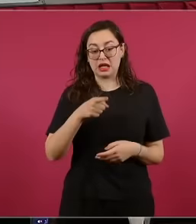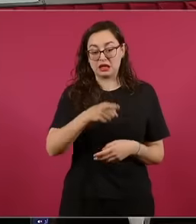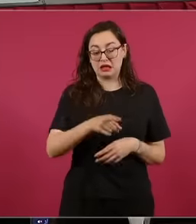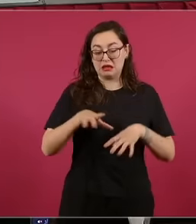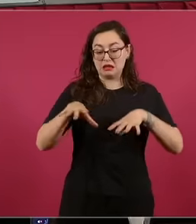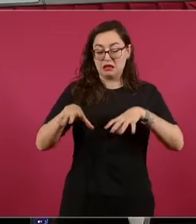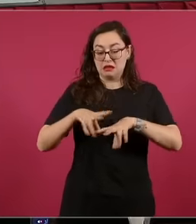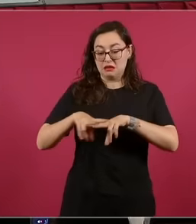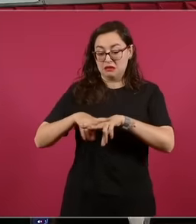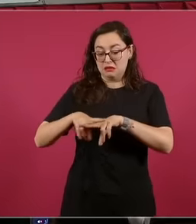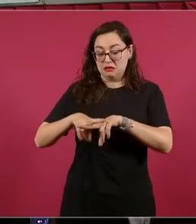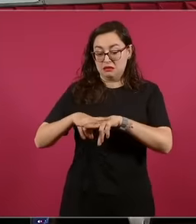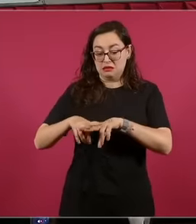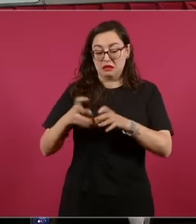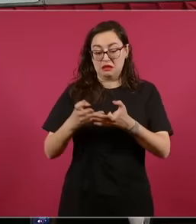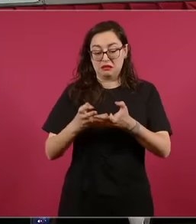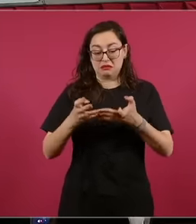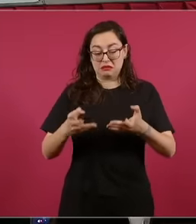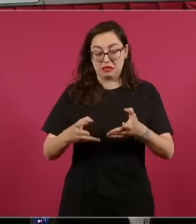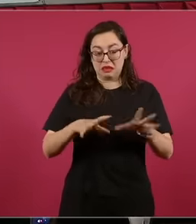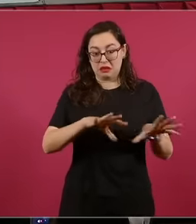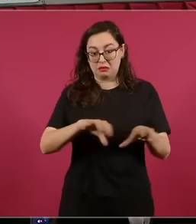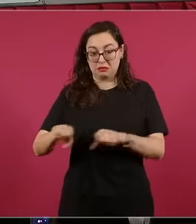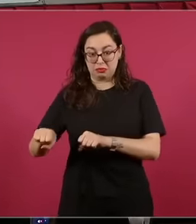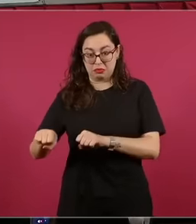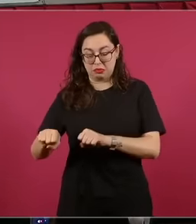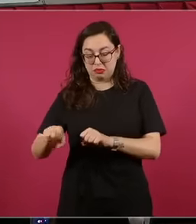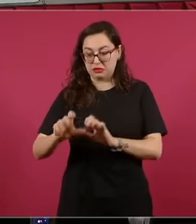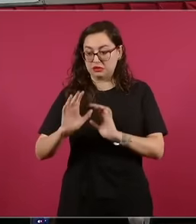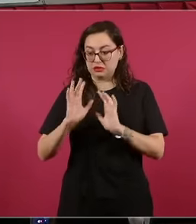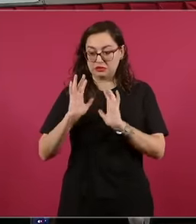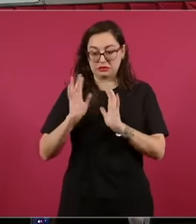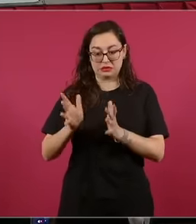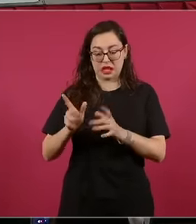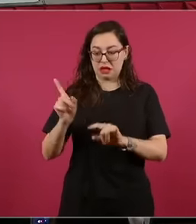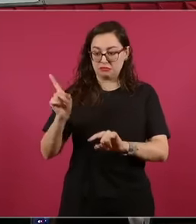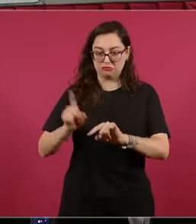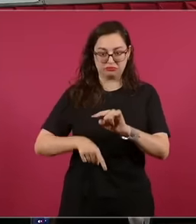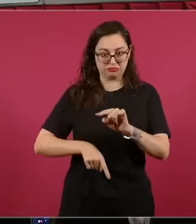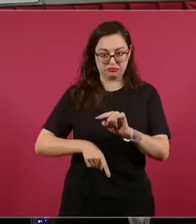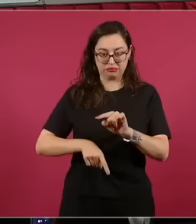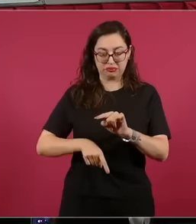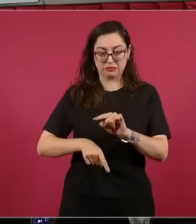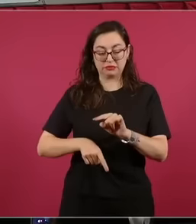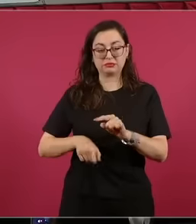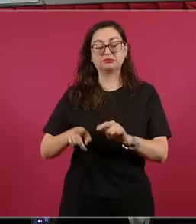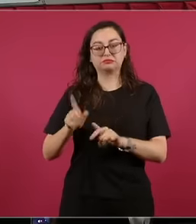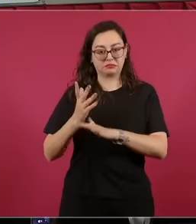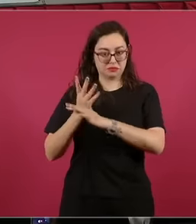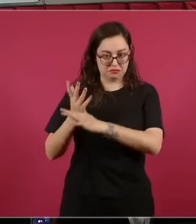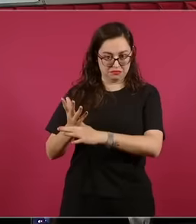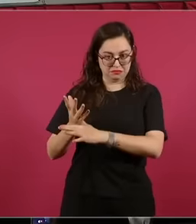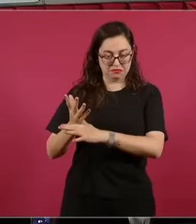. This is what Admiral Morales and Admiral Ojeda tell me, which is